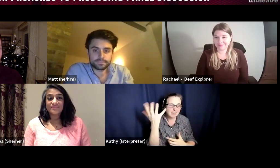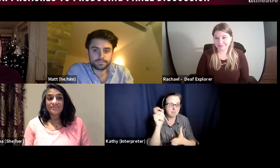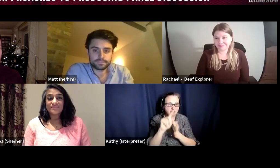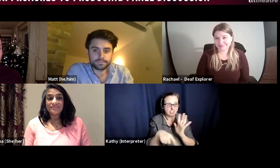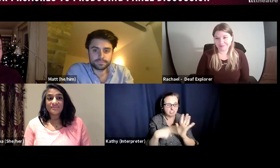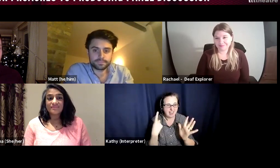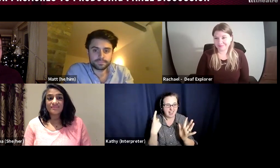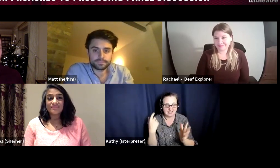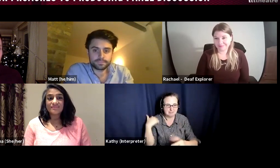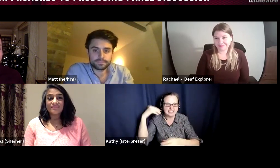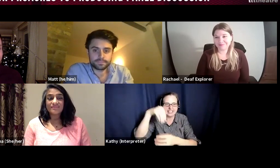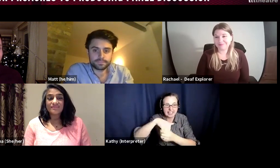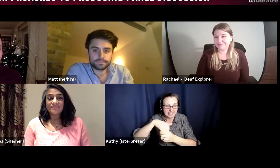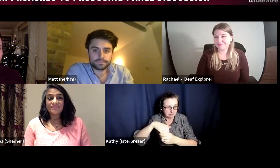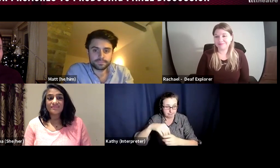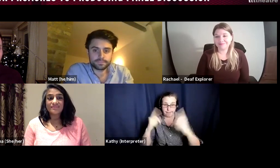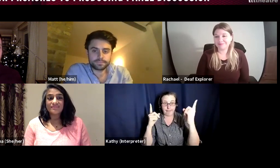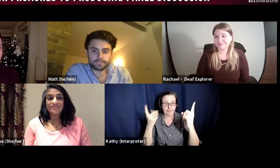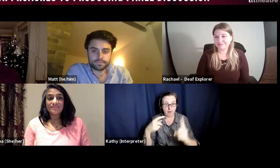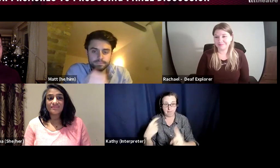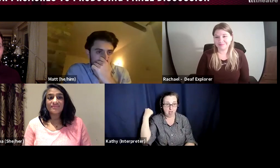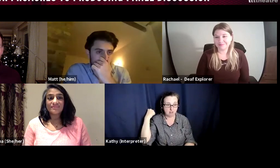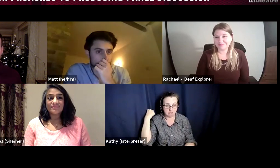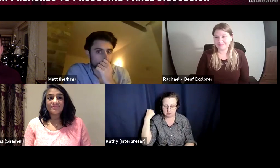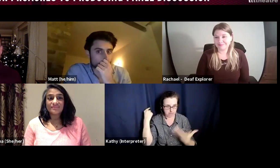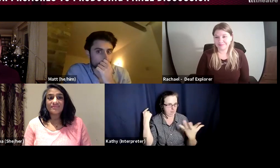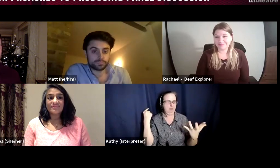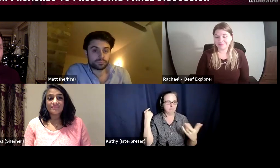I am doing completely different things, lots of the skills that we'll all talk about